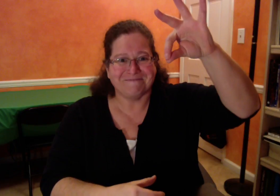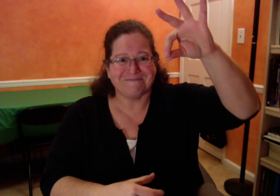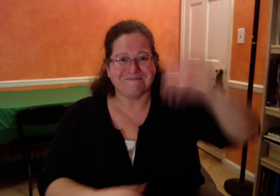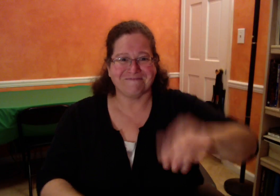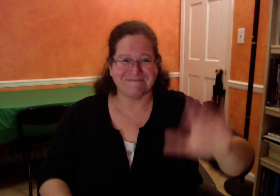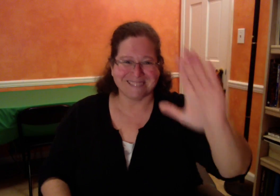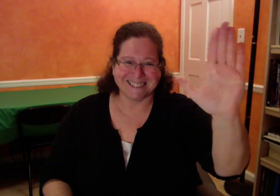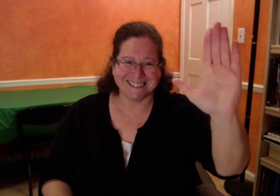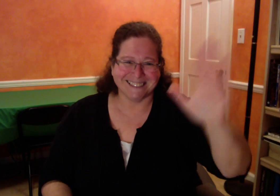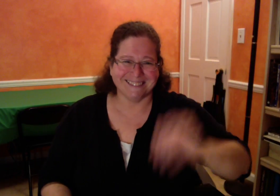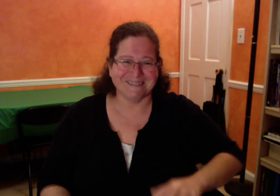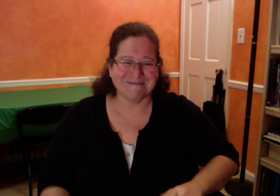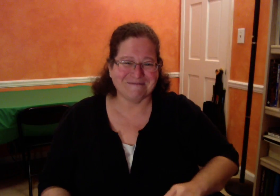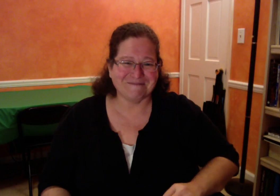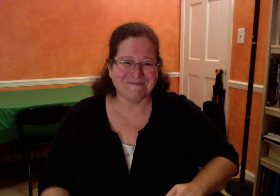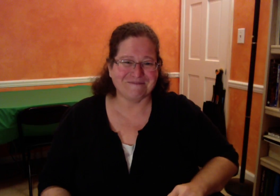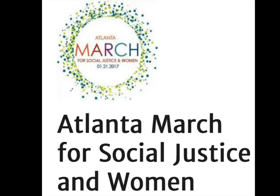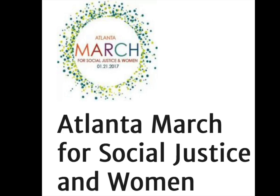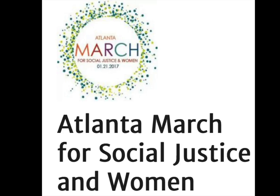Thanks and bye!